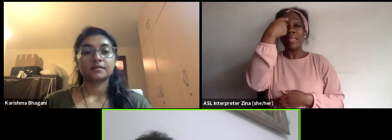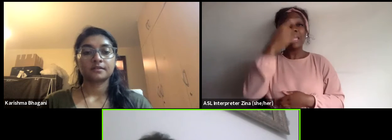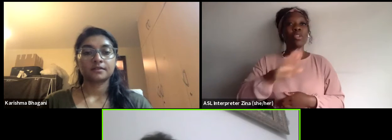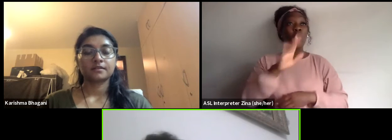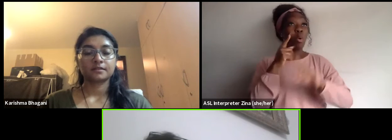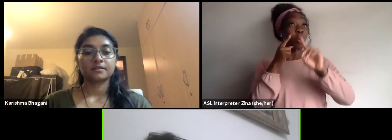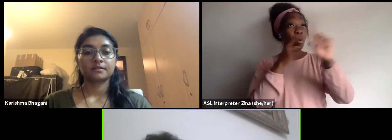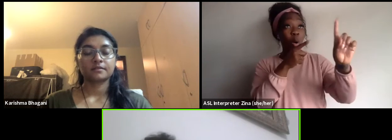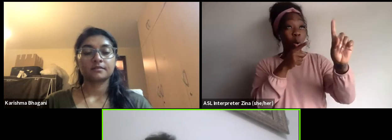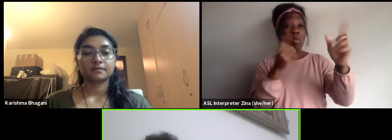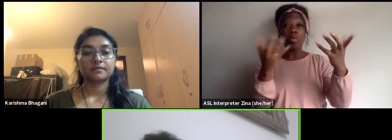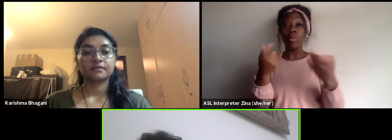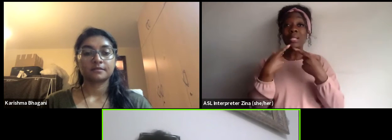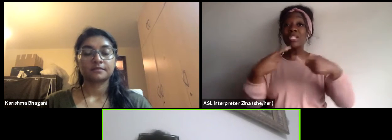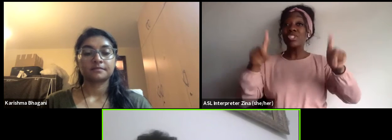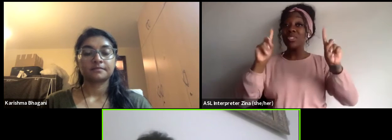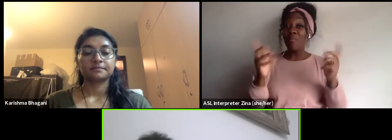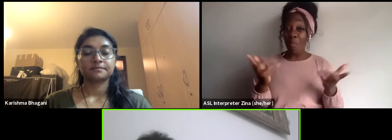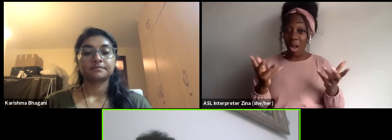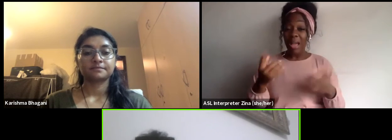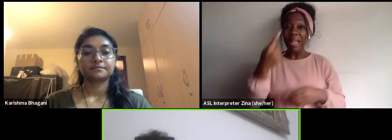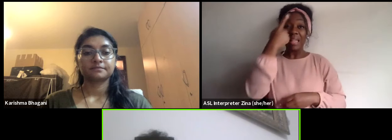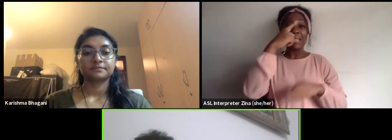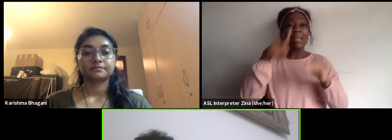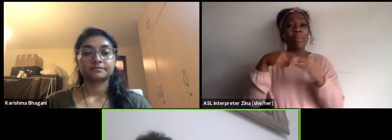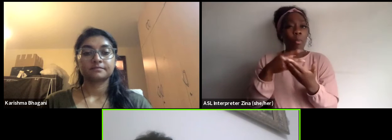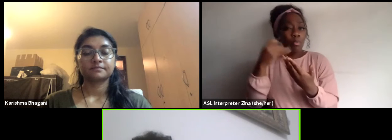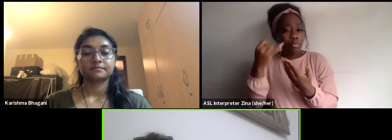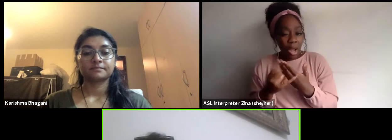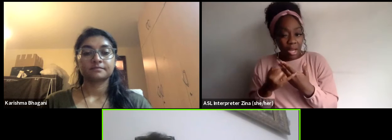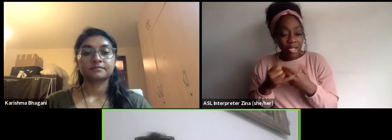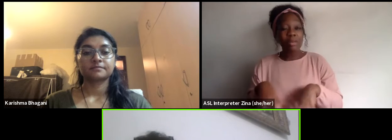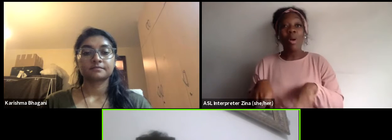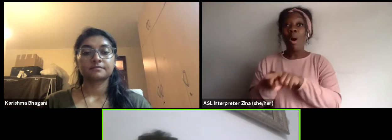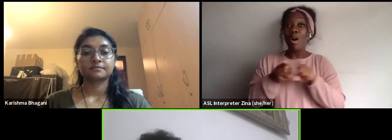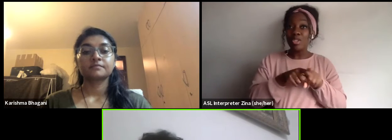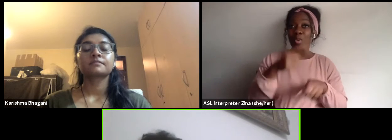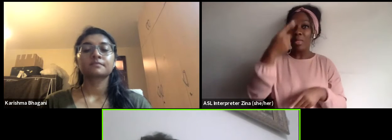but at the same time, you're thinking of income streams or the resources.